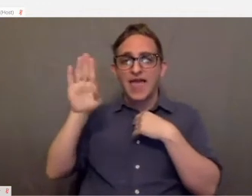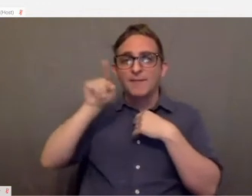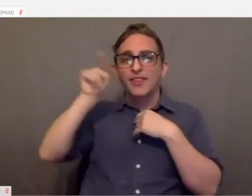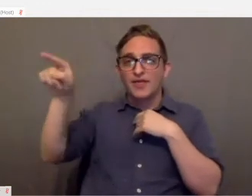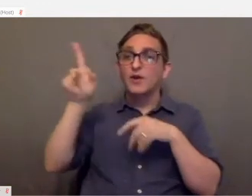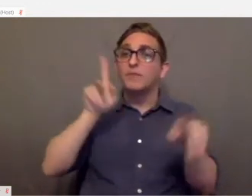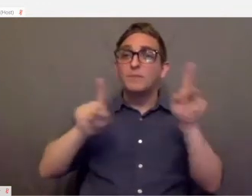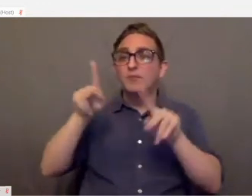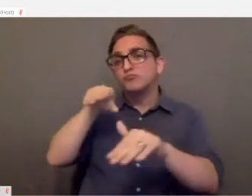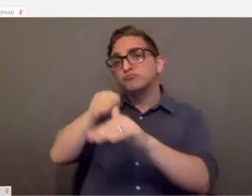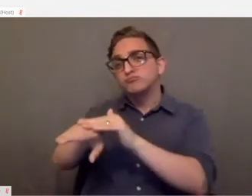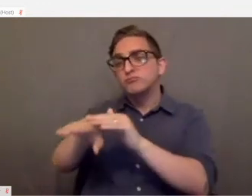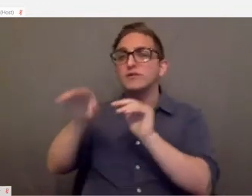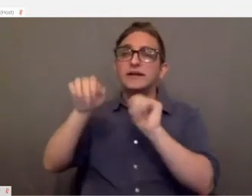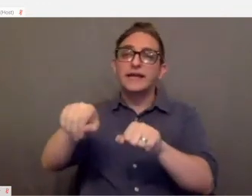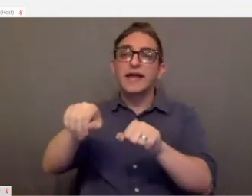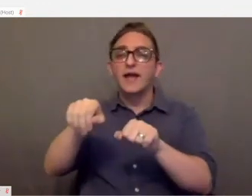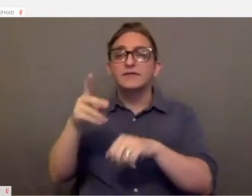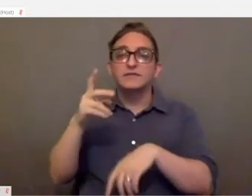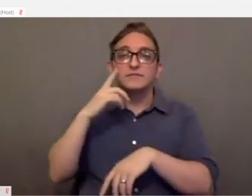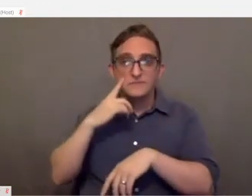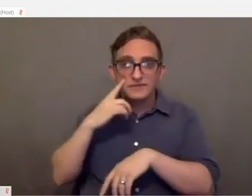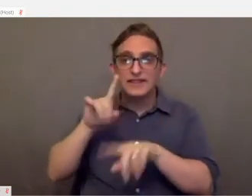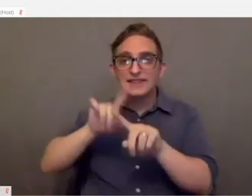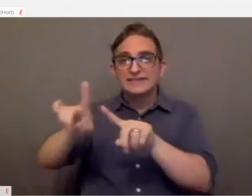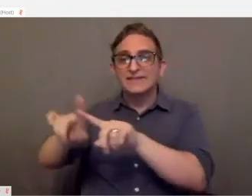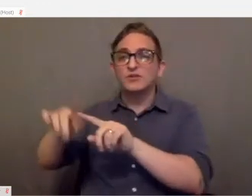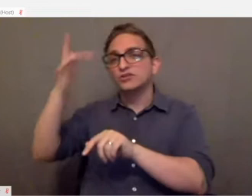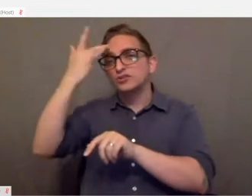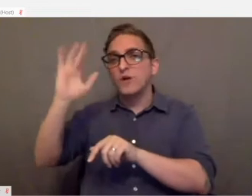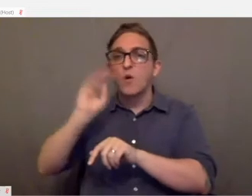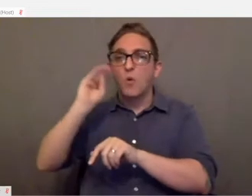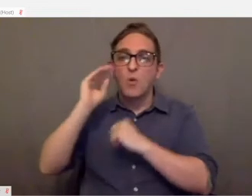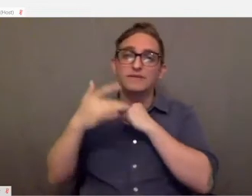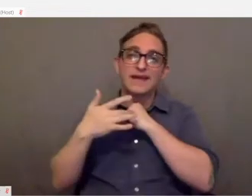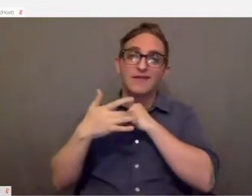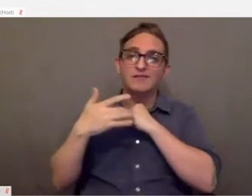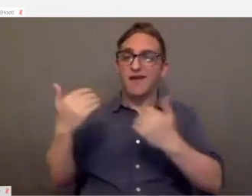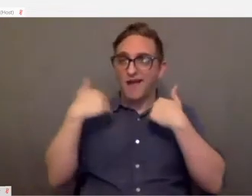come in and see the different smart home technologies that, available to them.